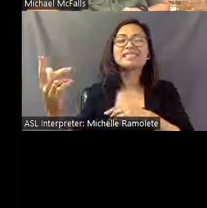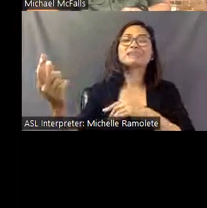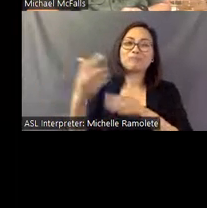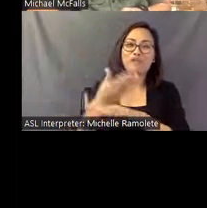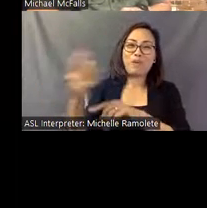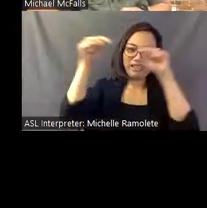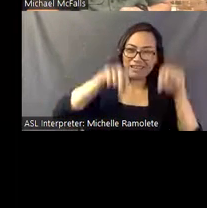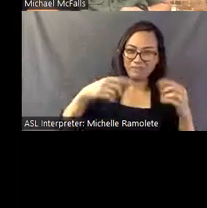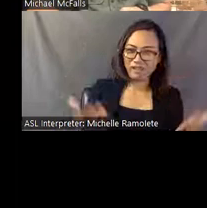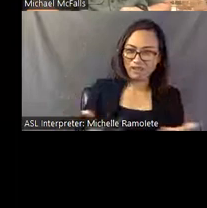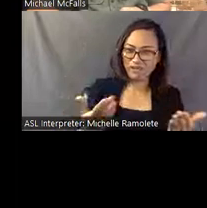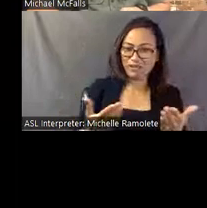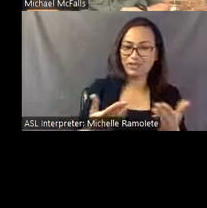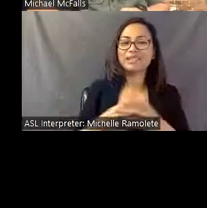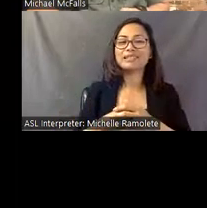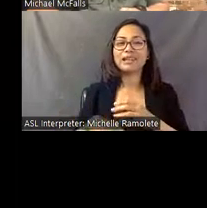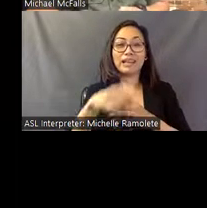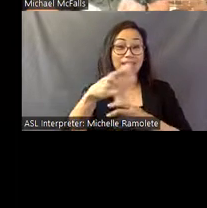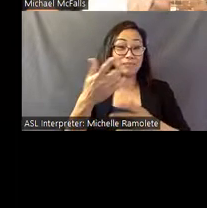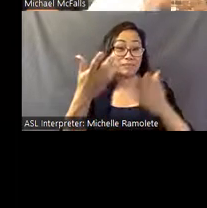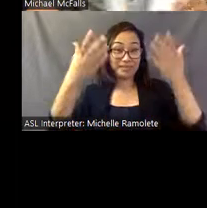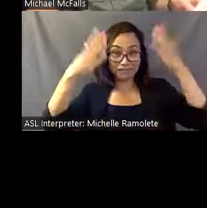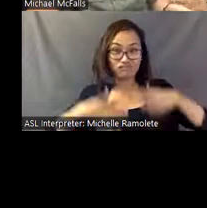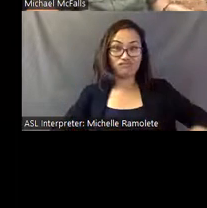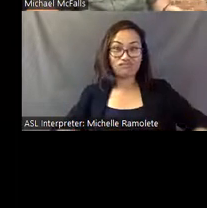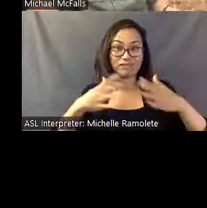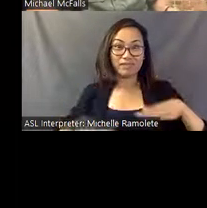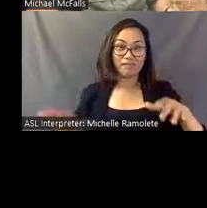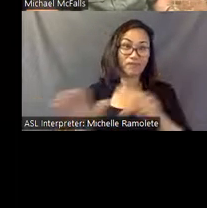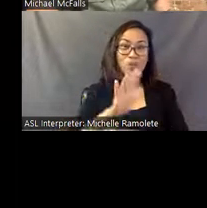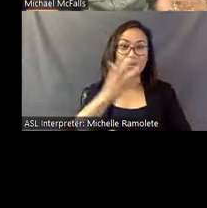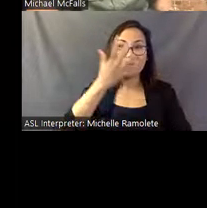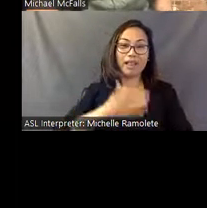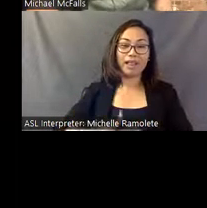And this is Eddie in some of his full regalia.